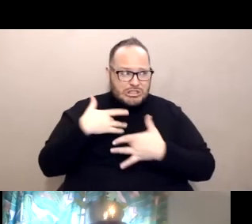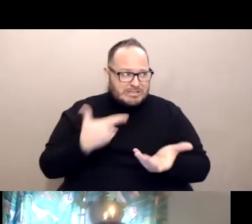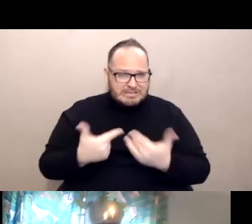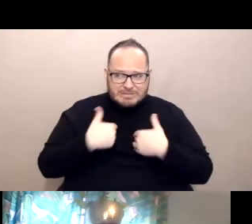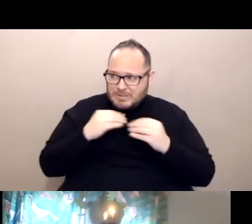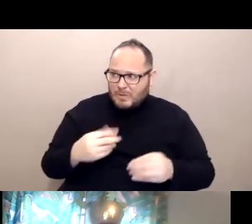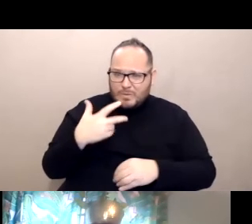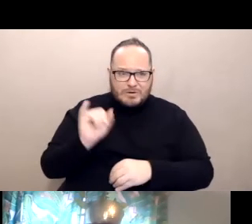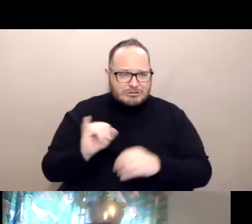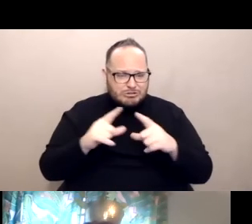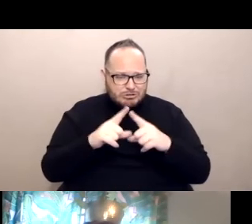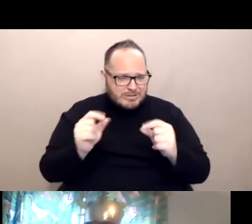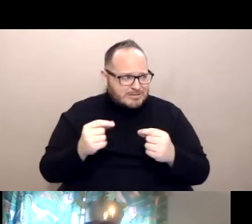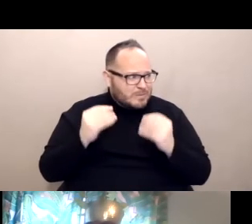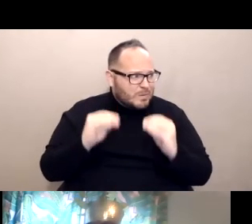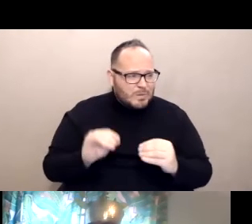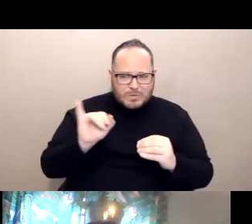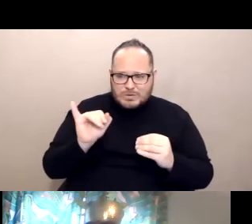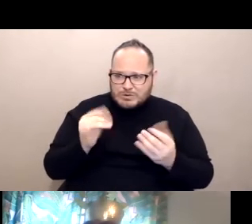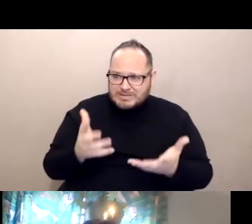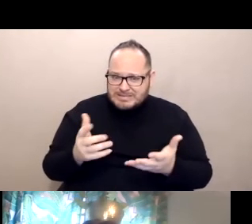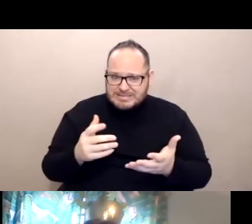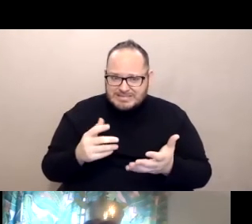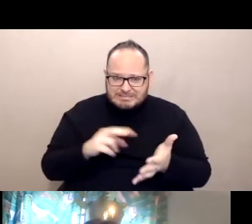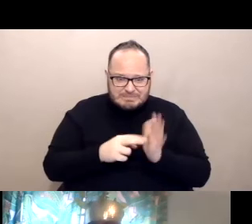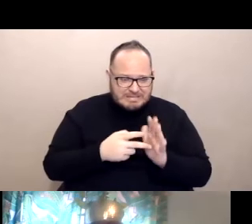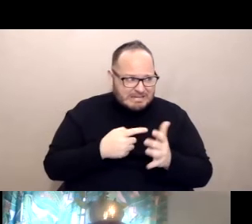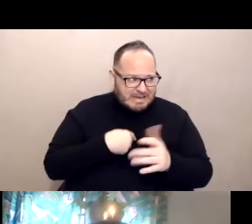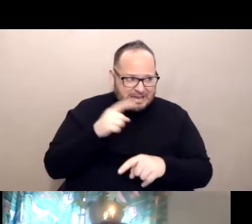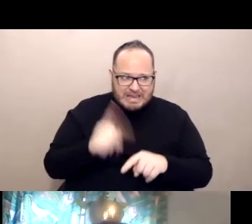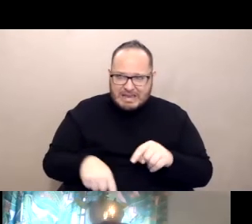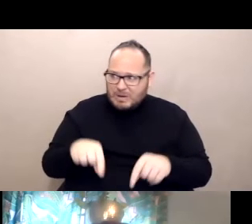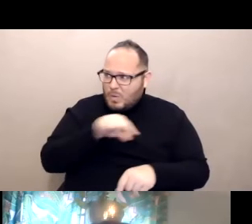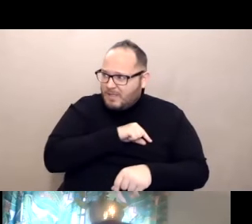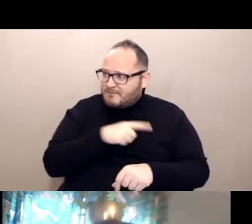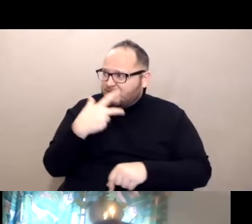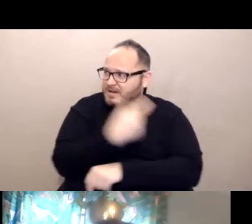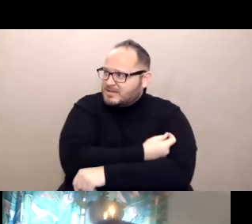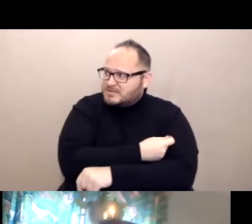so you don't qualify for getting vaccinated even though you have a high-risk medical condition